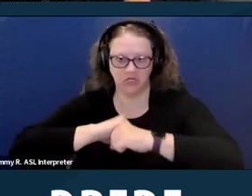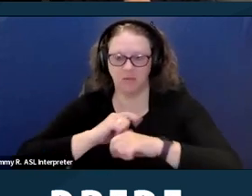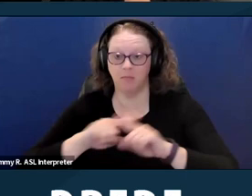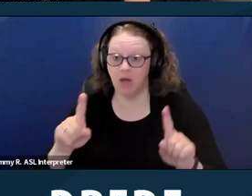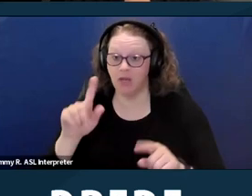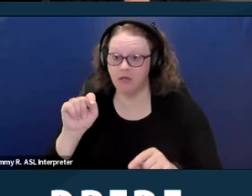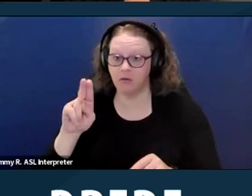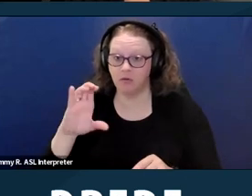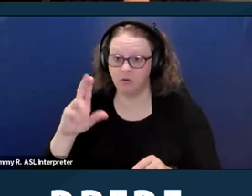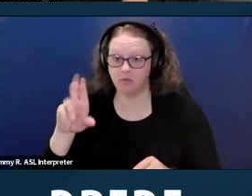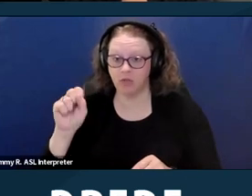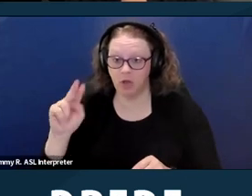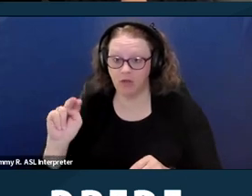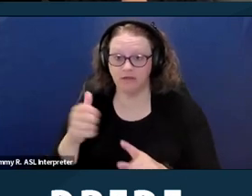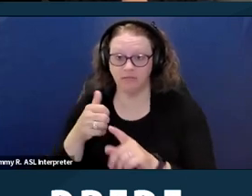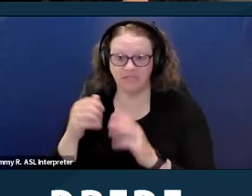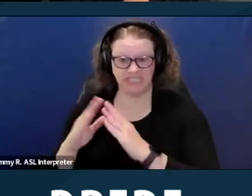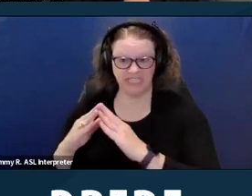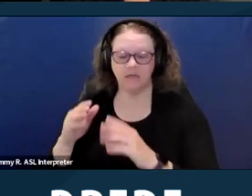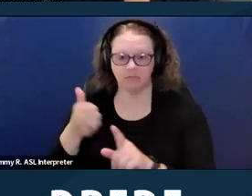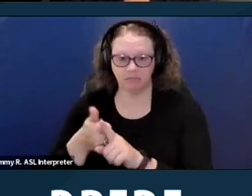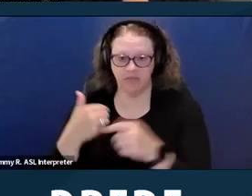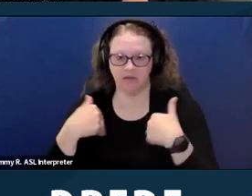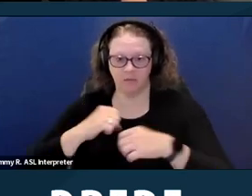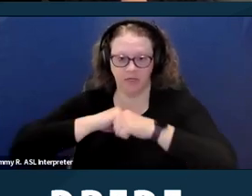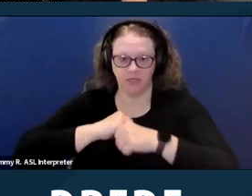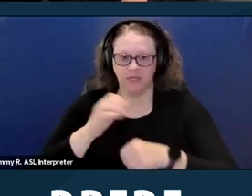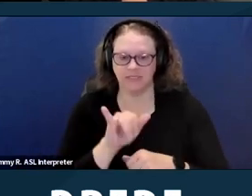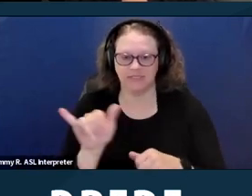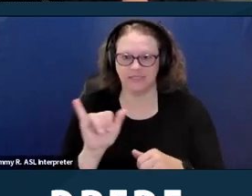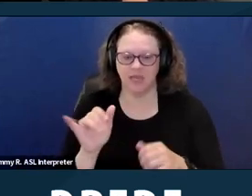The same for St. Louis and Albuquerque. And the resource